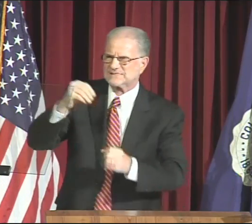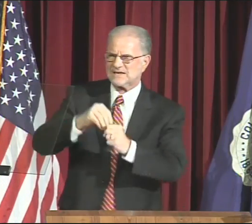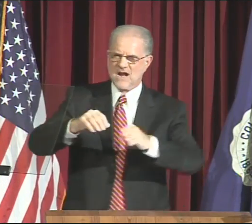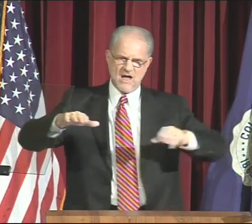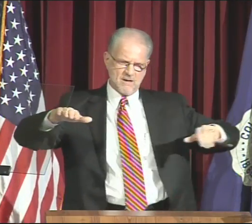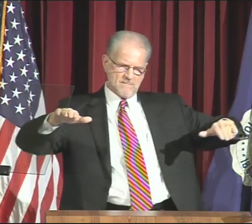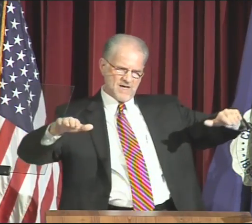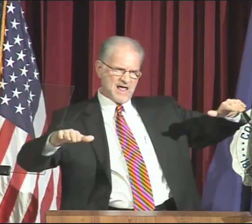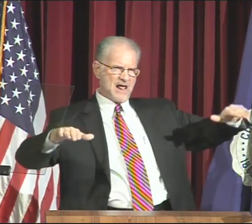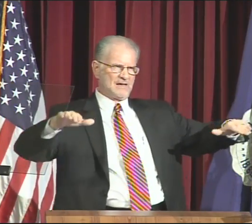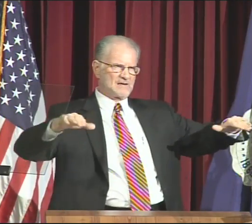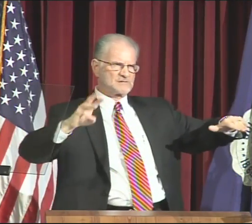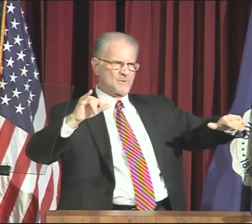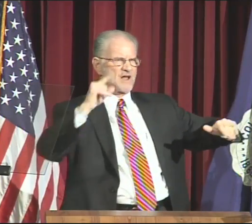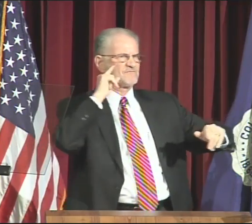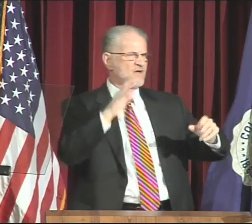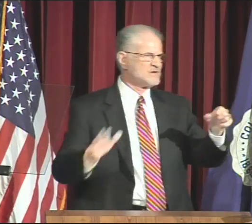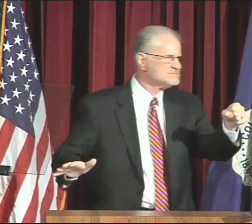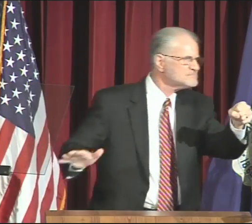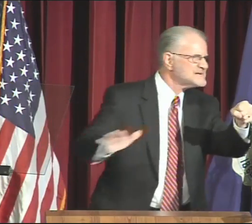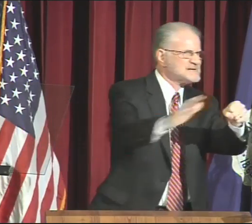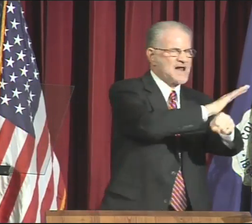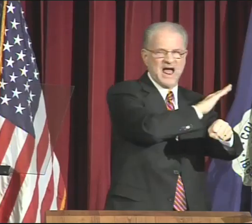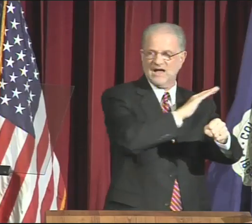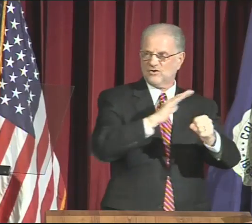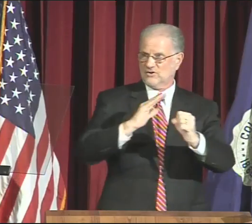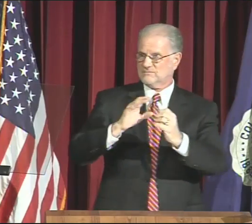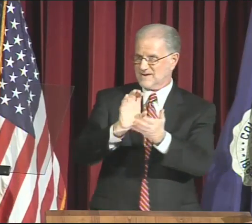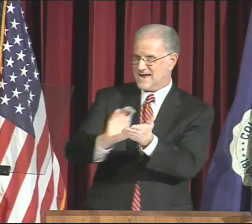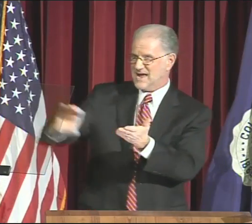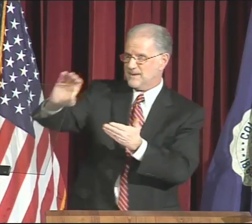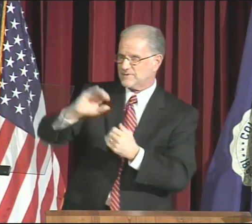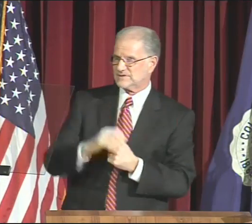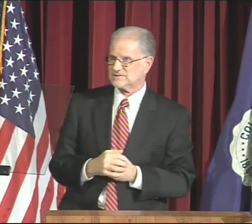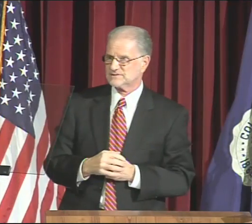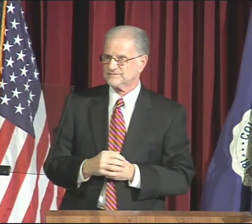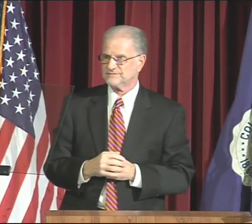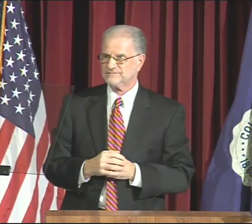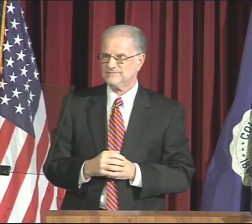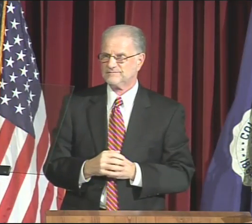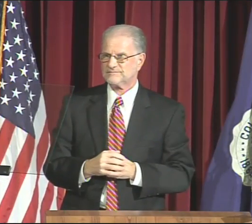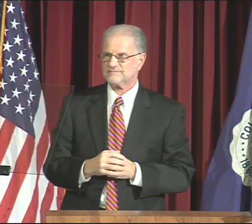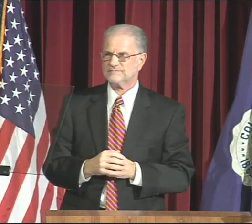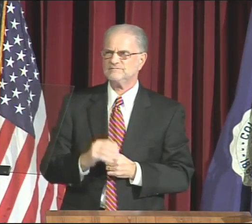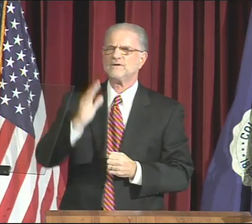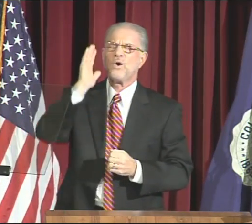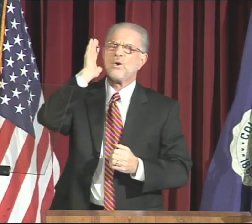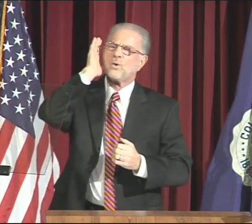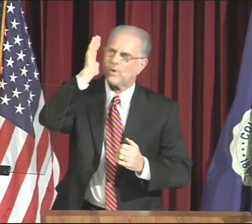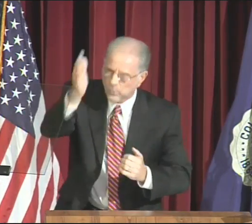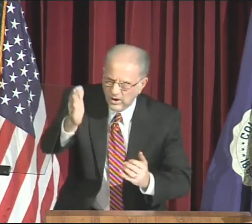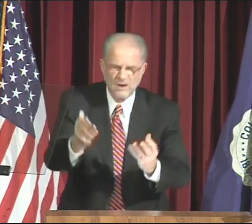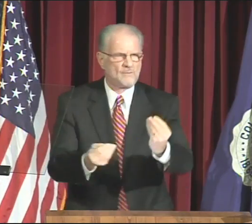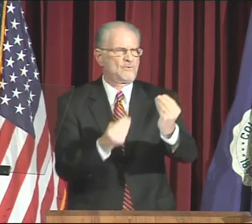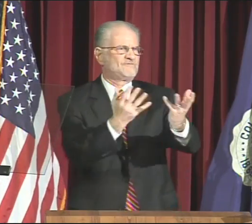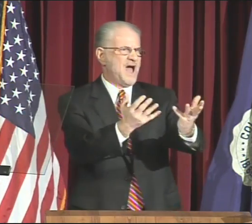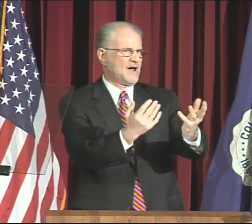This group will be asked to consider what's best, in a balanced way, for the entire campus.